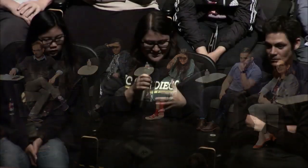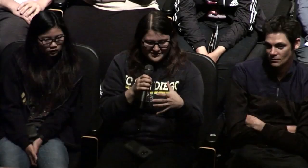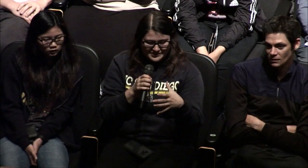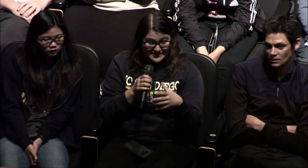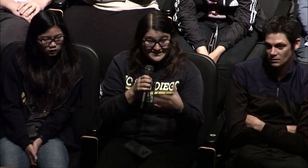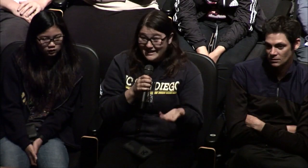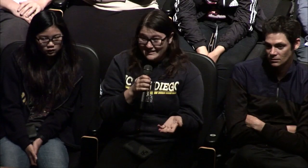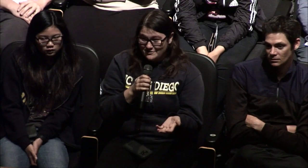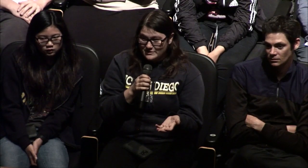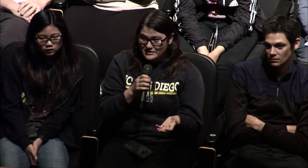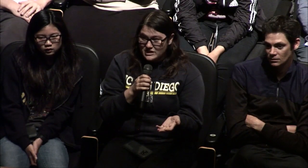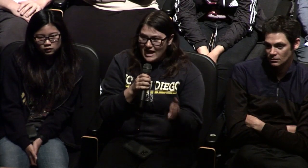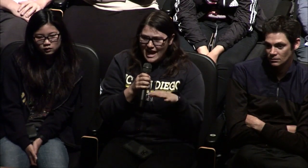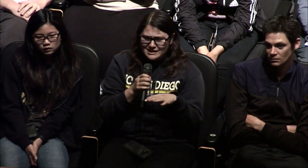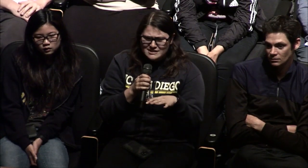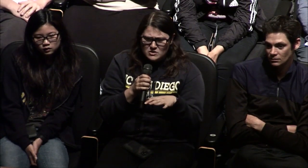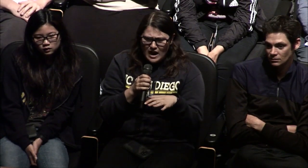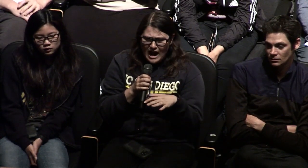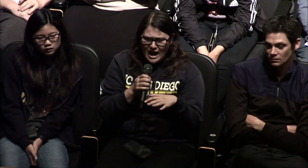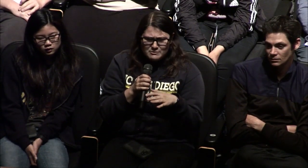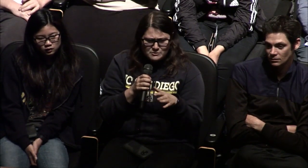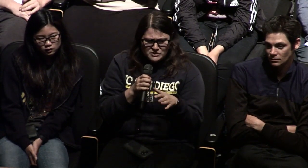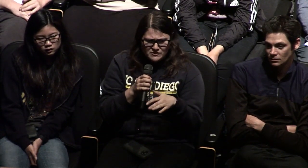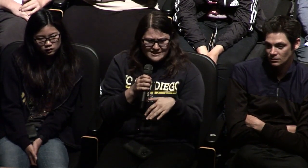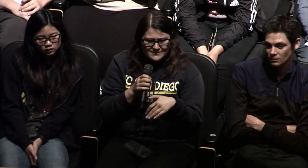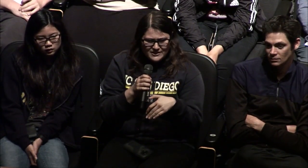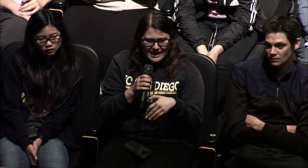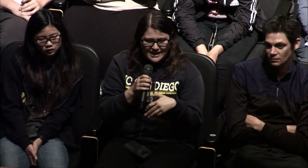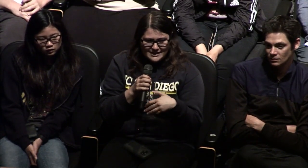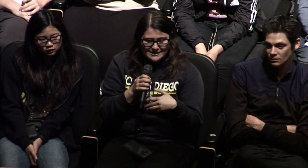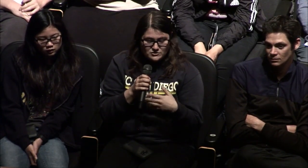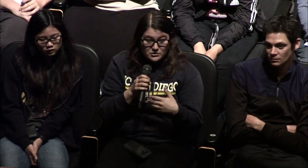song in sign language and I was wondering if you guys ever had that sort